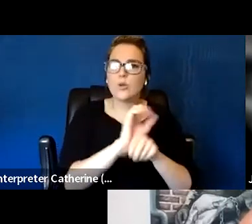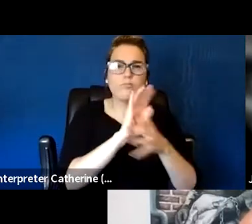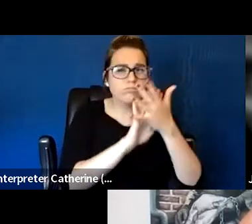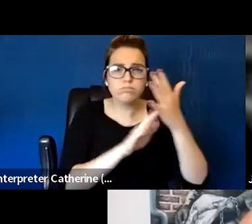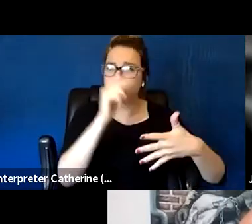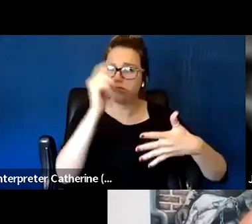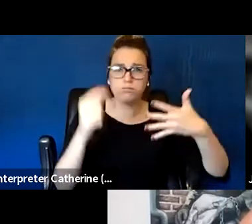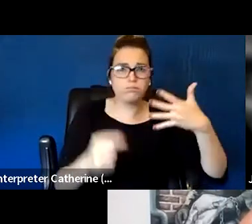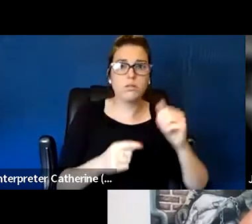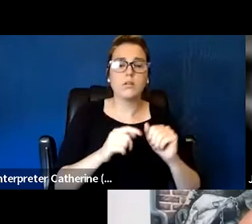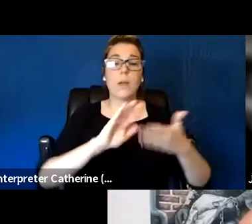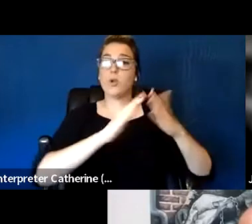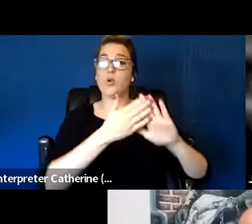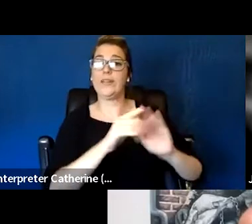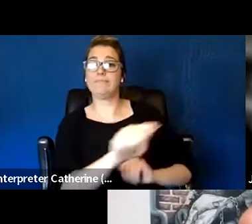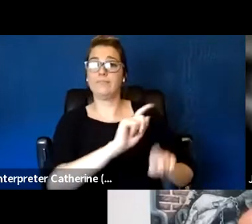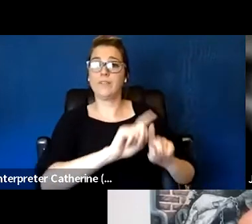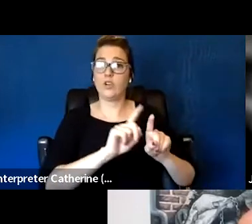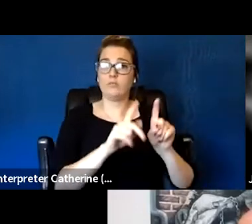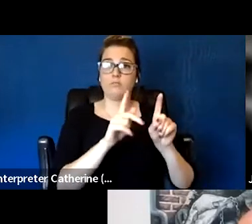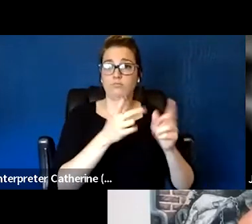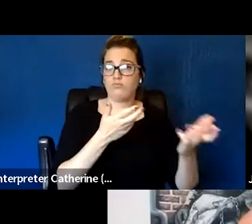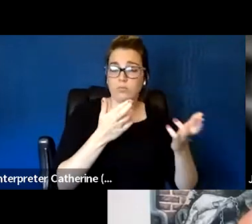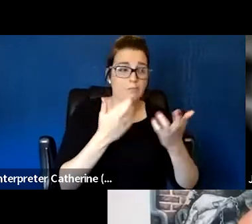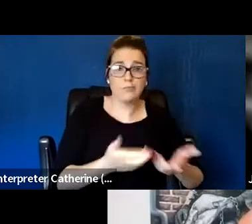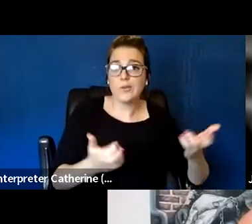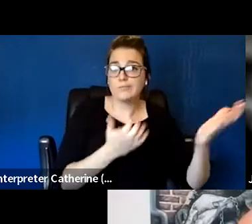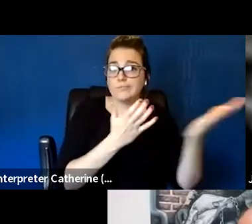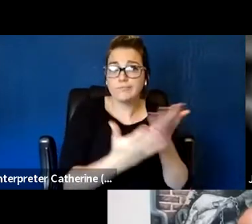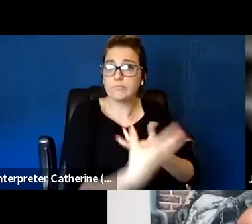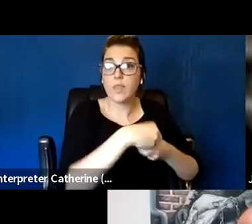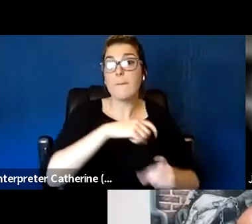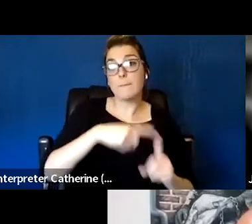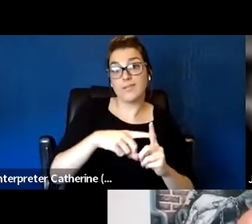but collaborative approach of all the services, including employment when the person is ready.